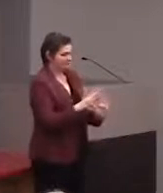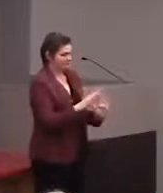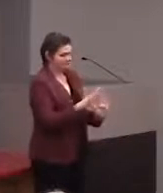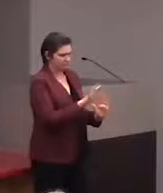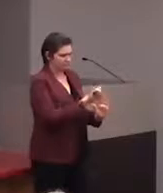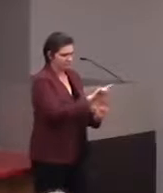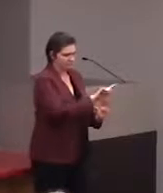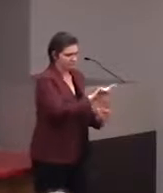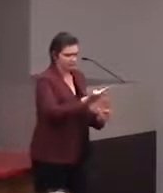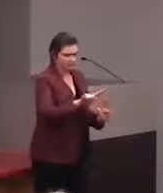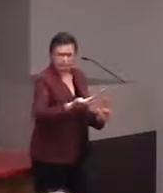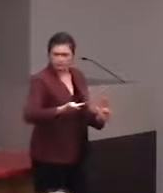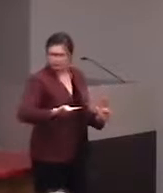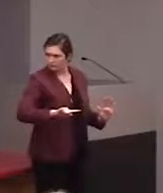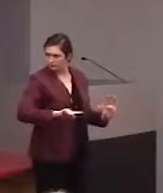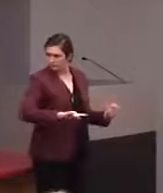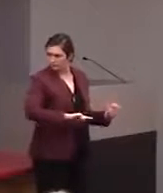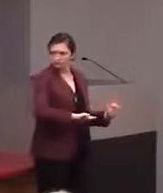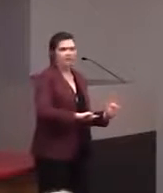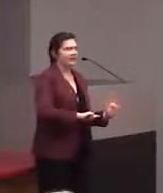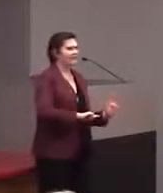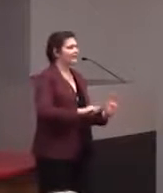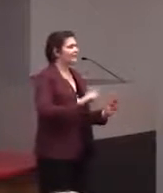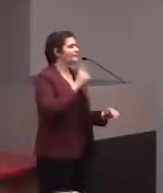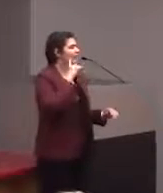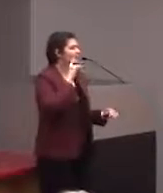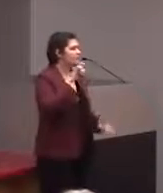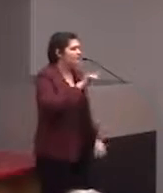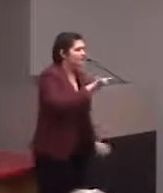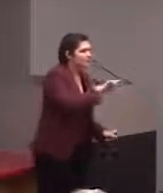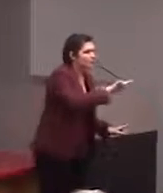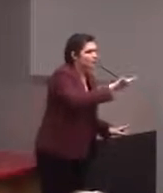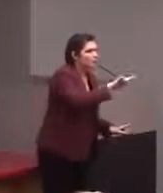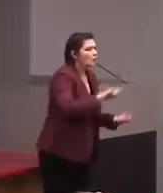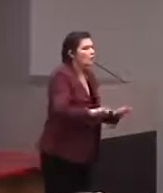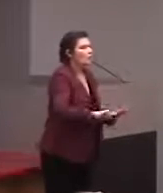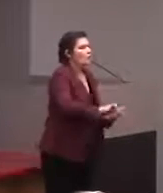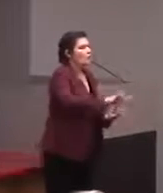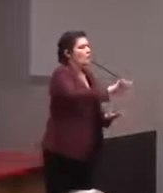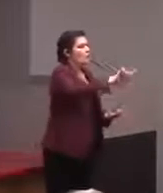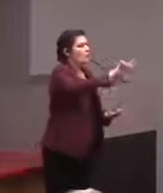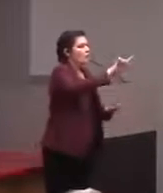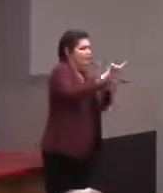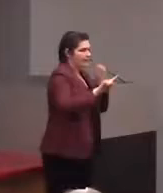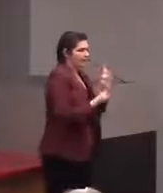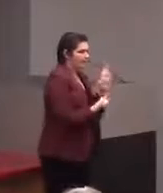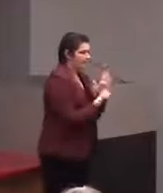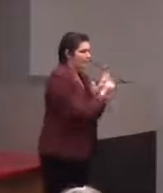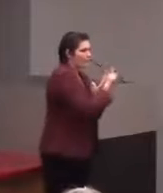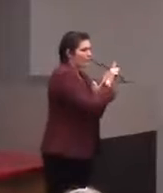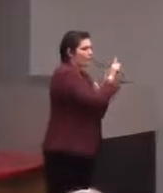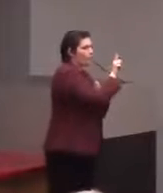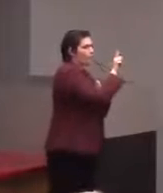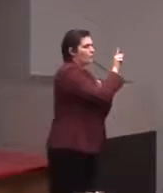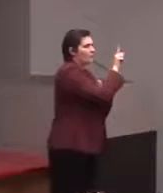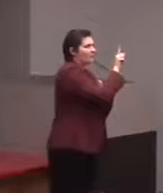and it goes woo and the higher the pitch... It's kind a fun game.